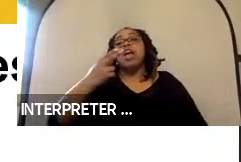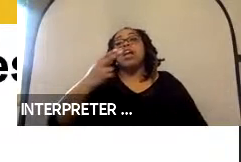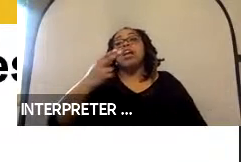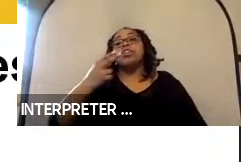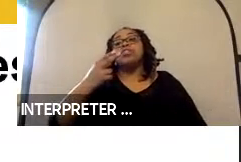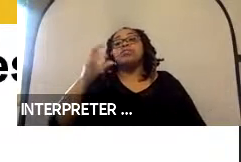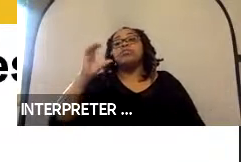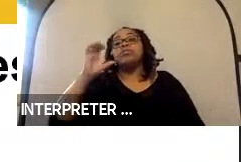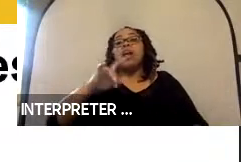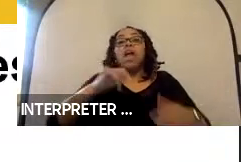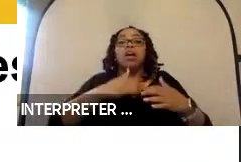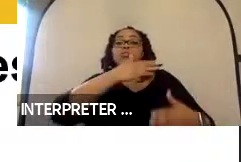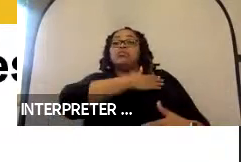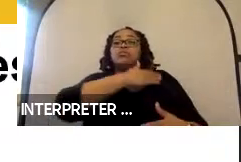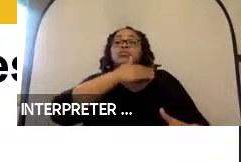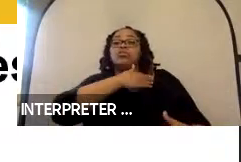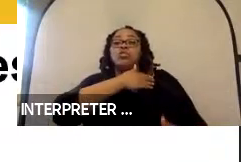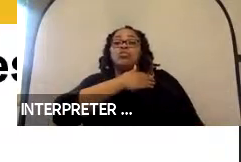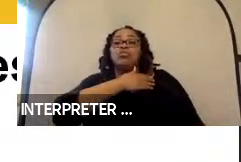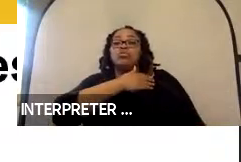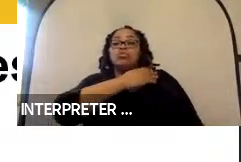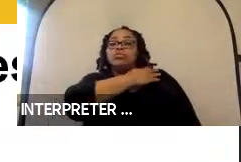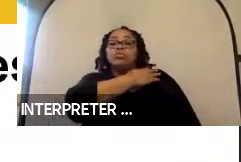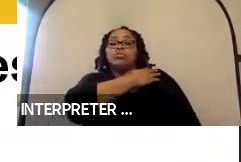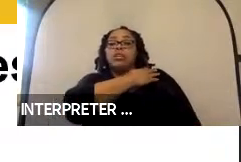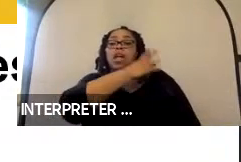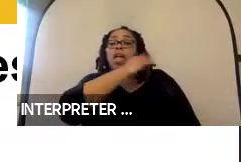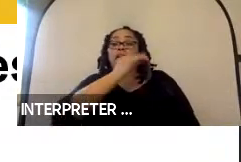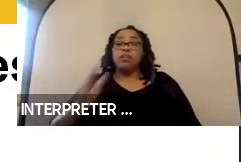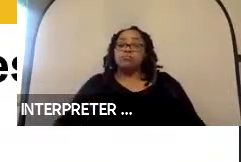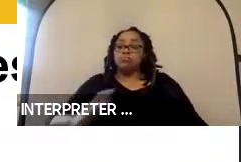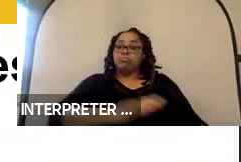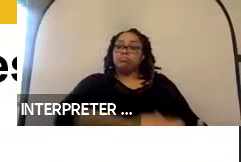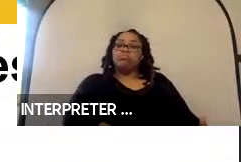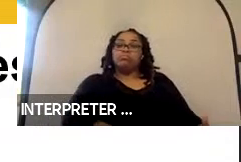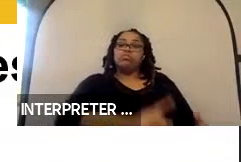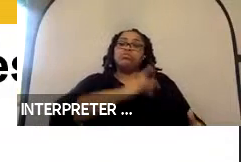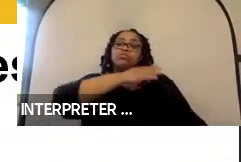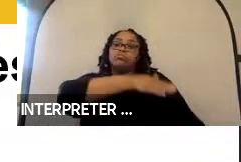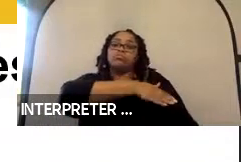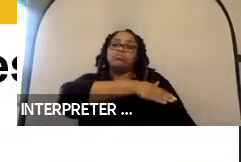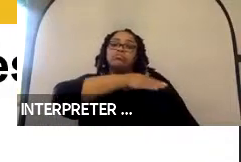the shoulder, shoulder and lap belt anchors so they can provide protection but also remain